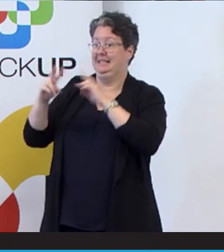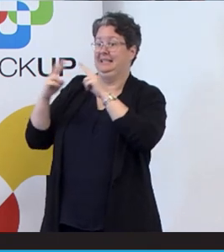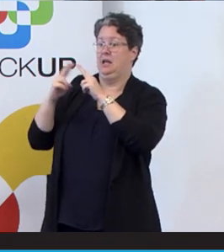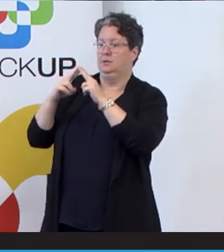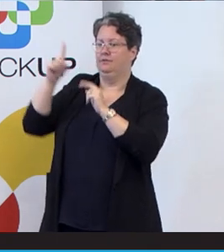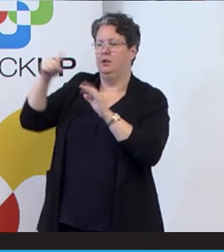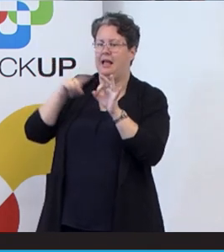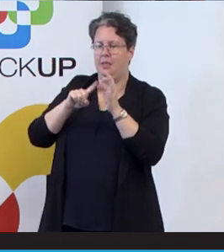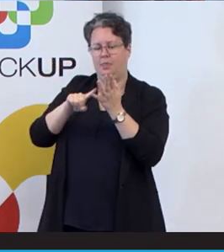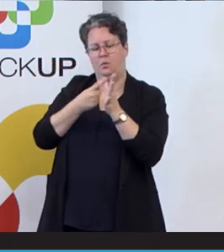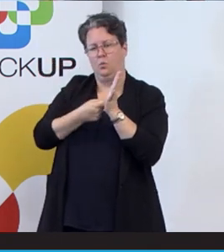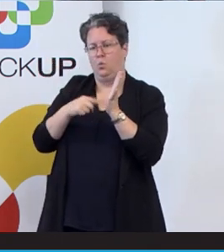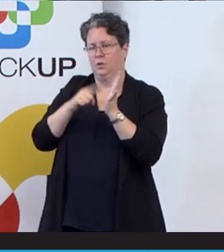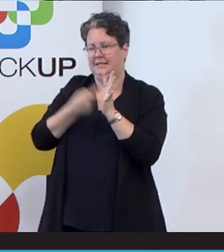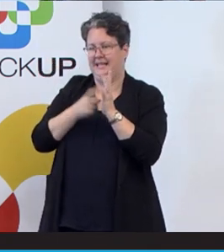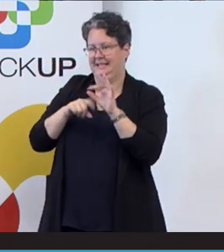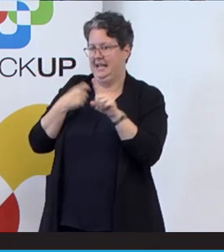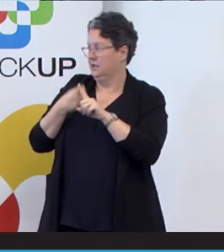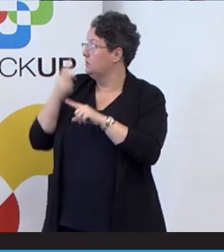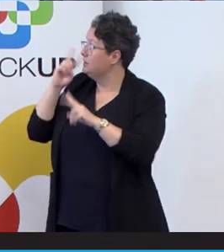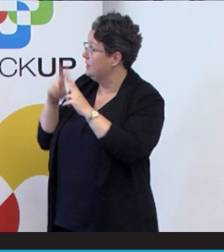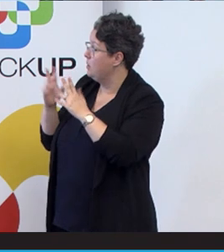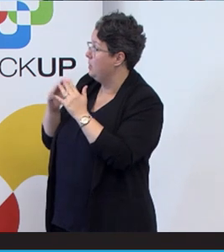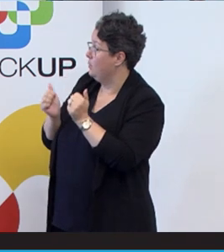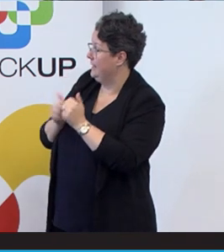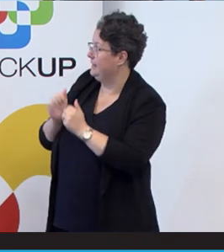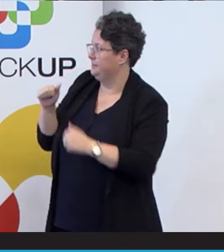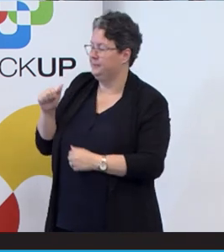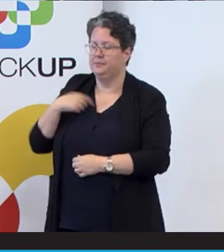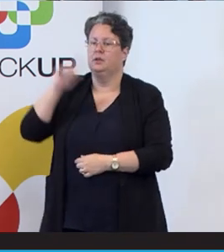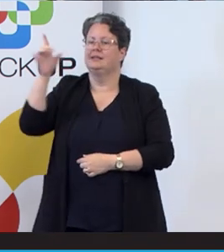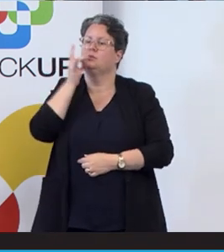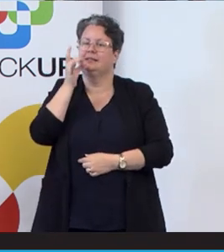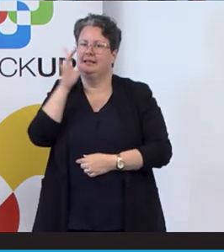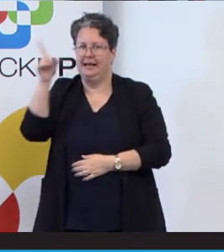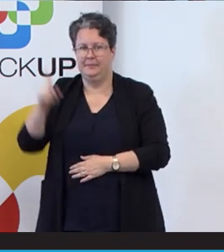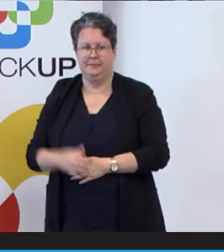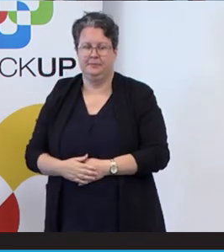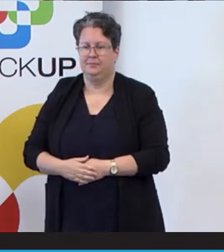So you'll see her that this weekend. Yeah. Yep. So Mandy will be up there in Townsville